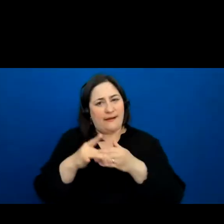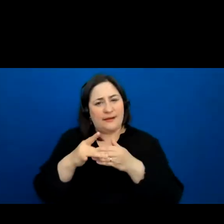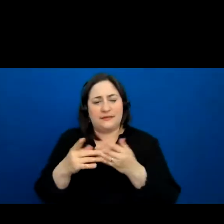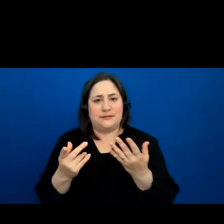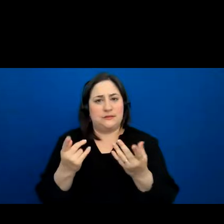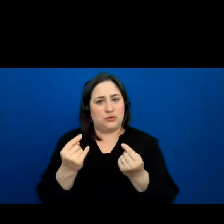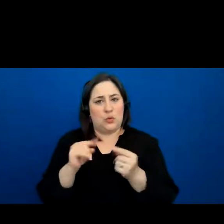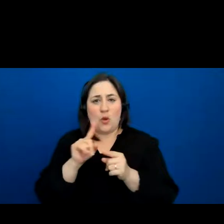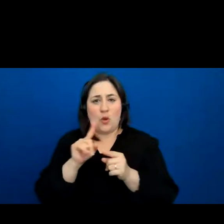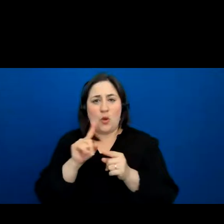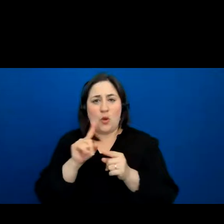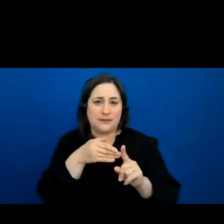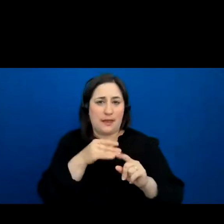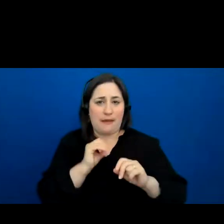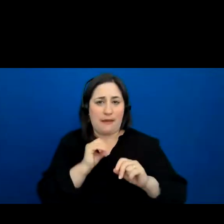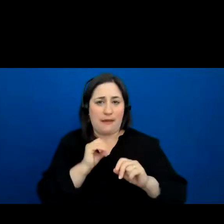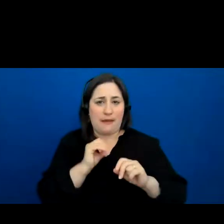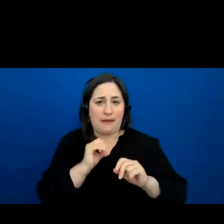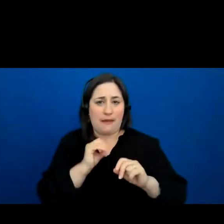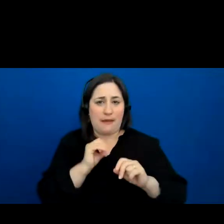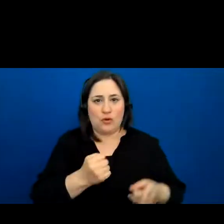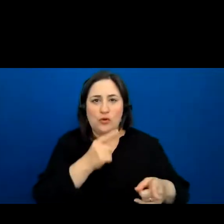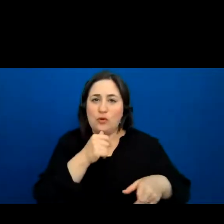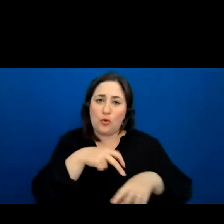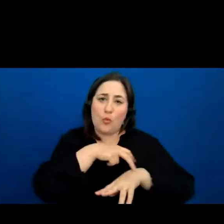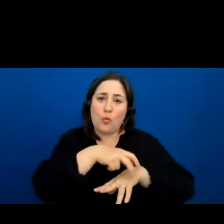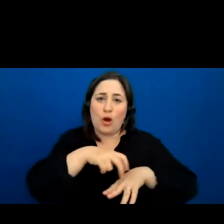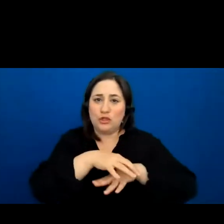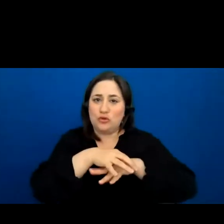going to our Elders who have walked on earth the longest and that have had the most experience.